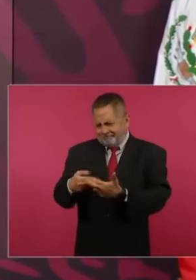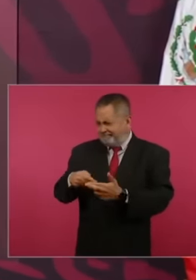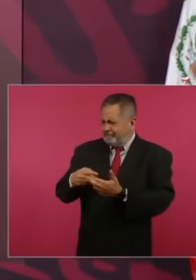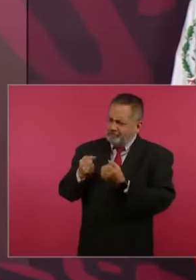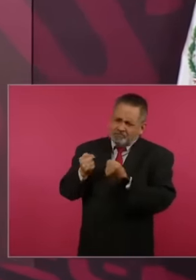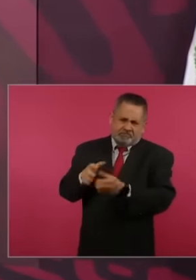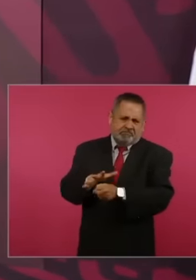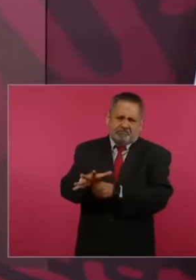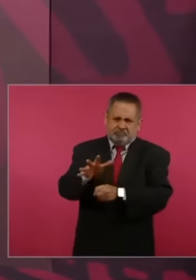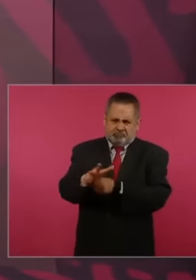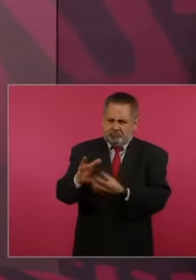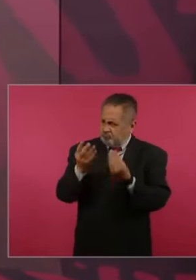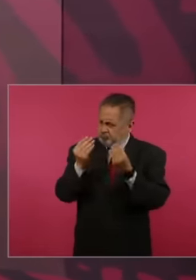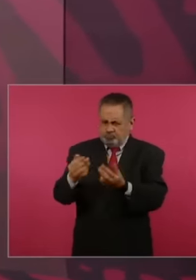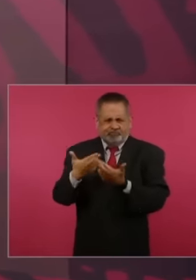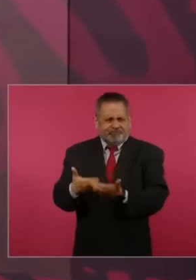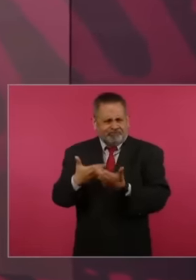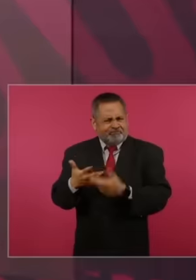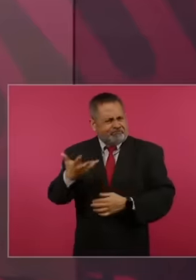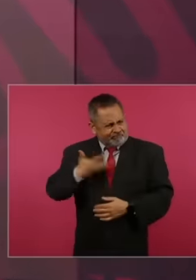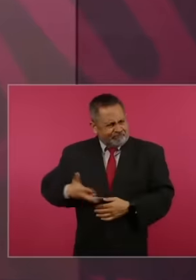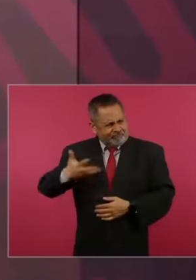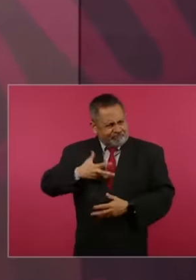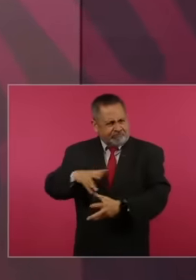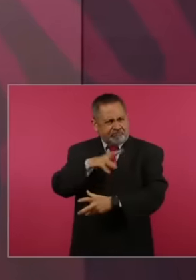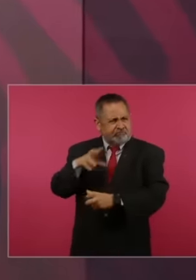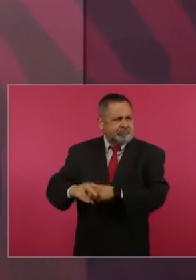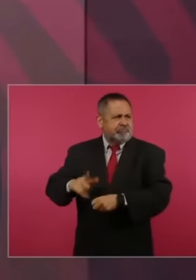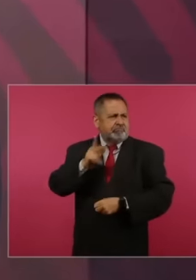sufficient